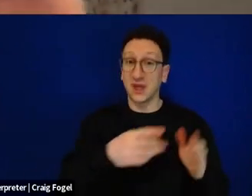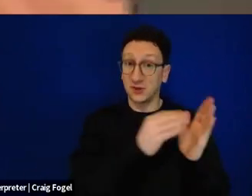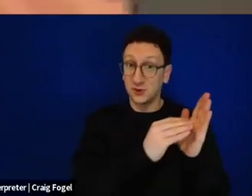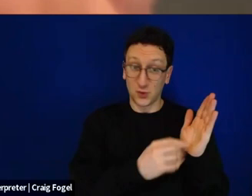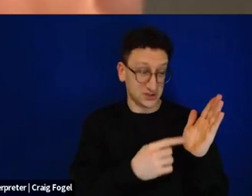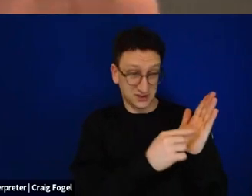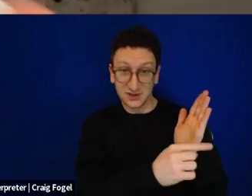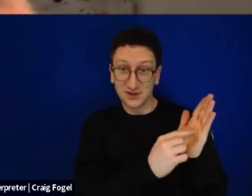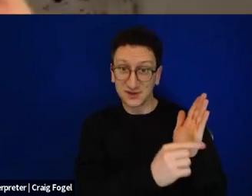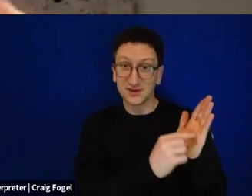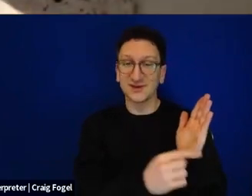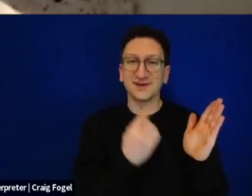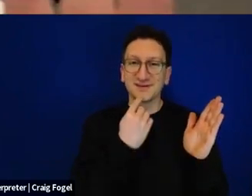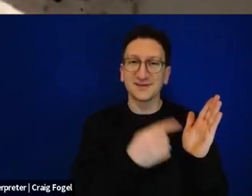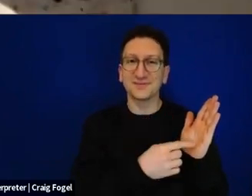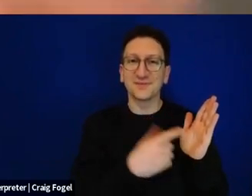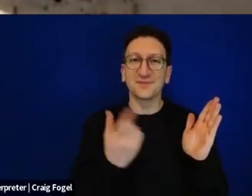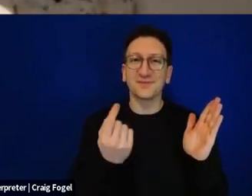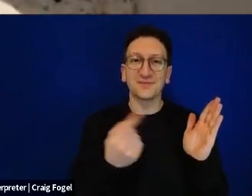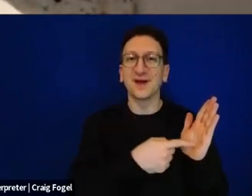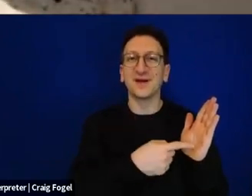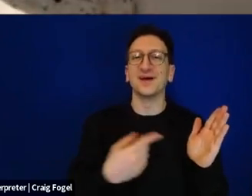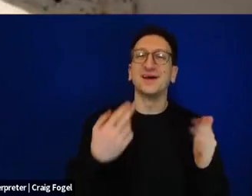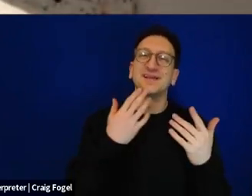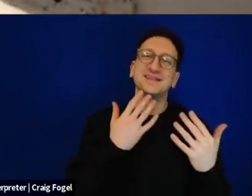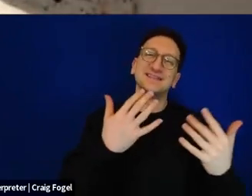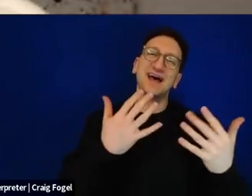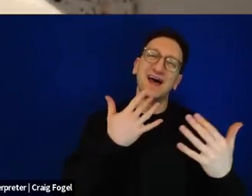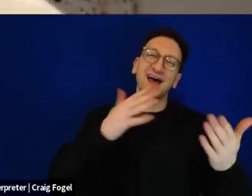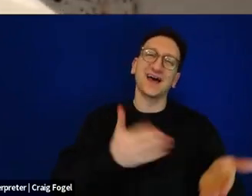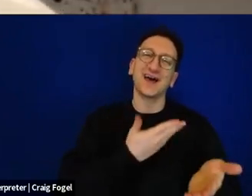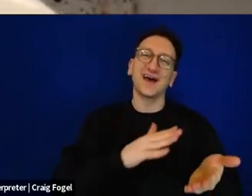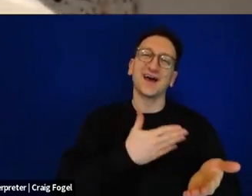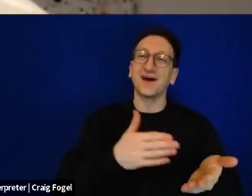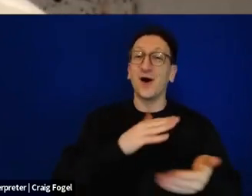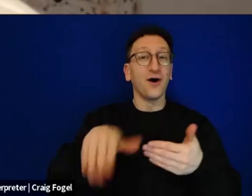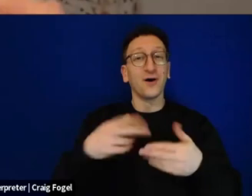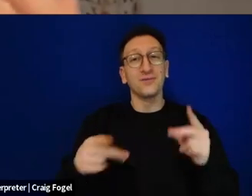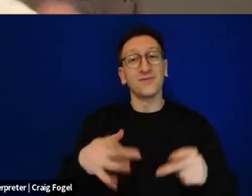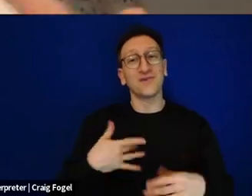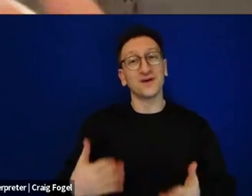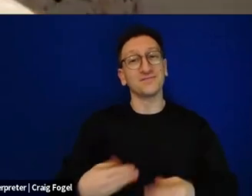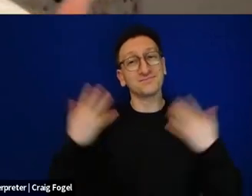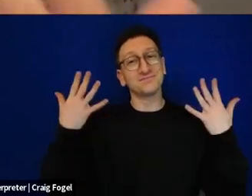Yirmiyahu came, and he sang songs so everyone was happy. We'd never heard that story before. And it was just a beautiful night of